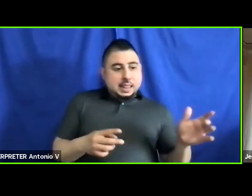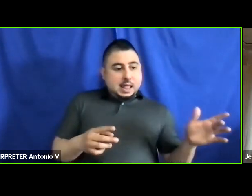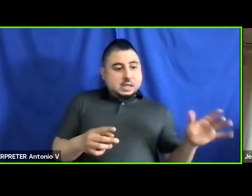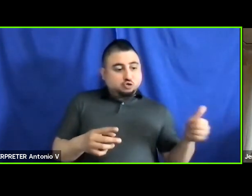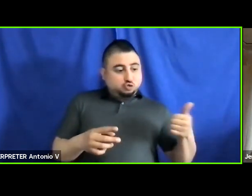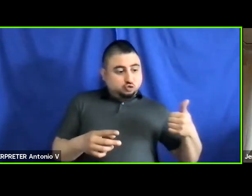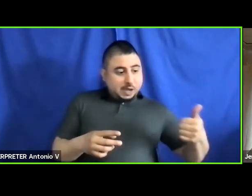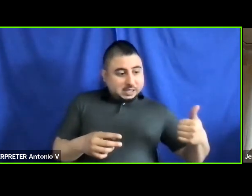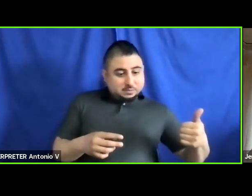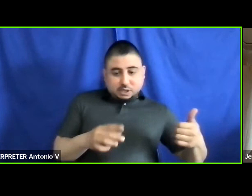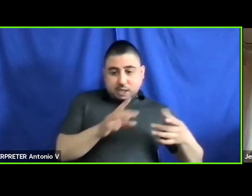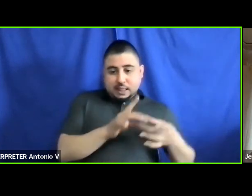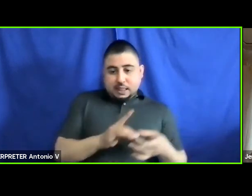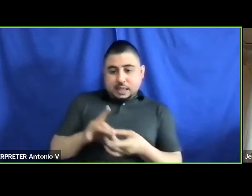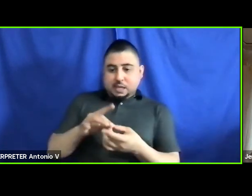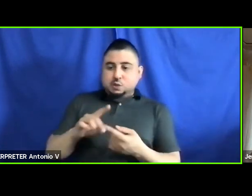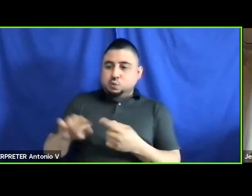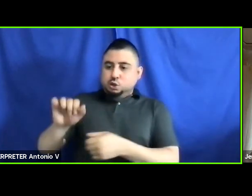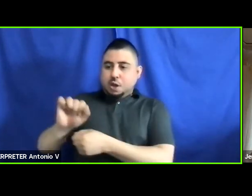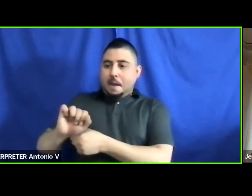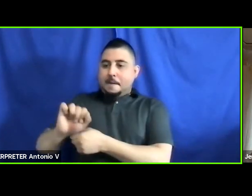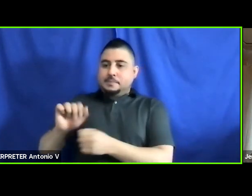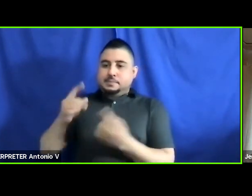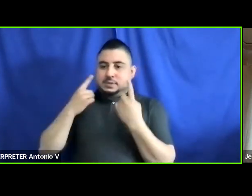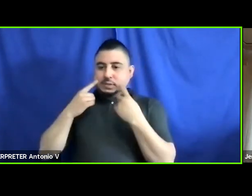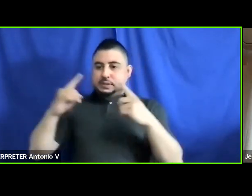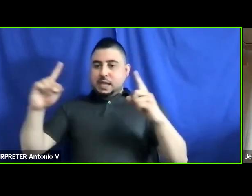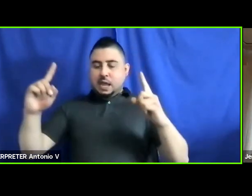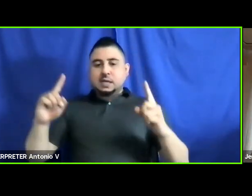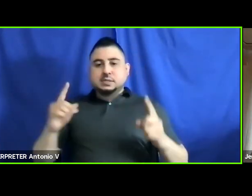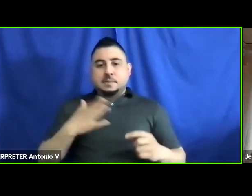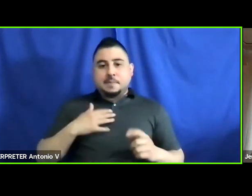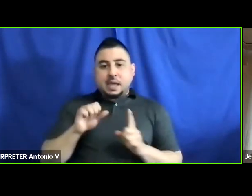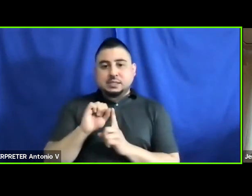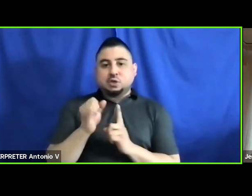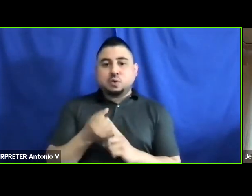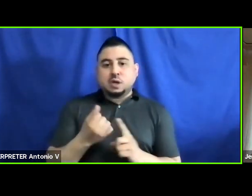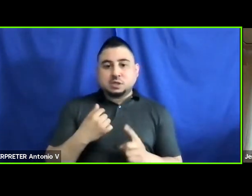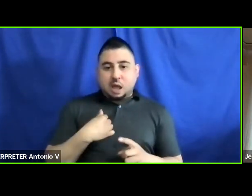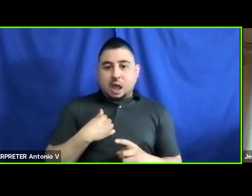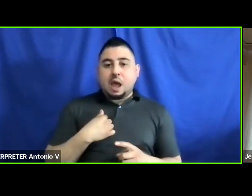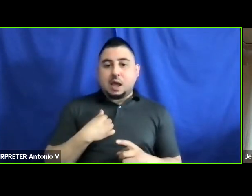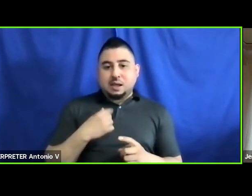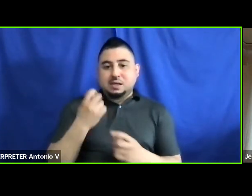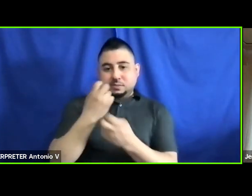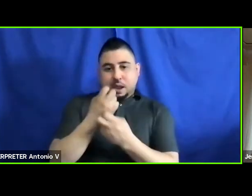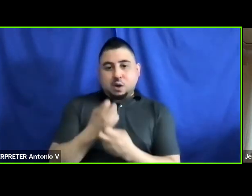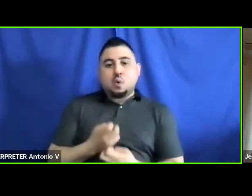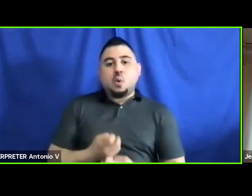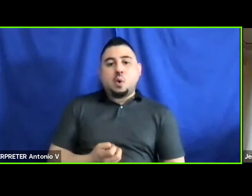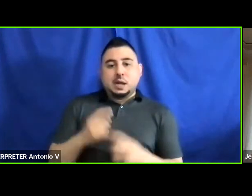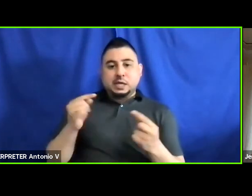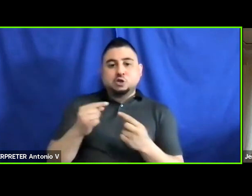and employment. In my situation, I have a spinal cord injury, I use a wheelchair, I